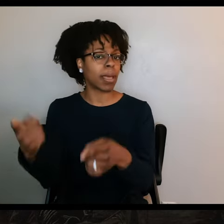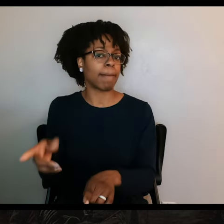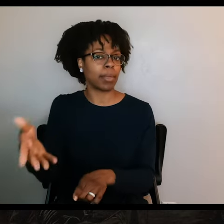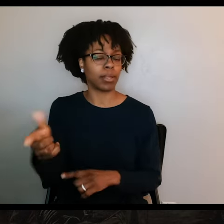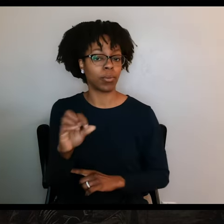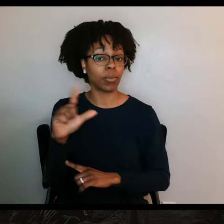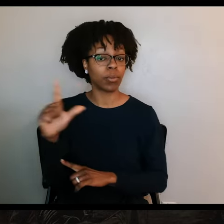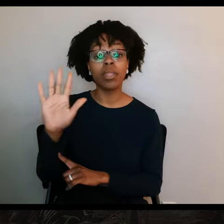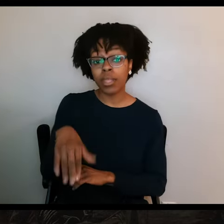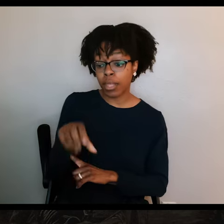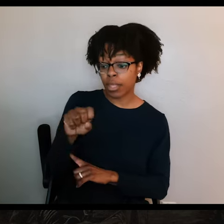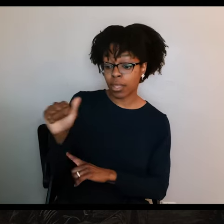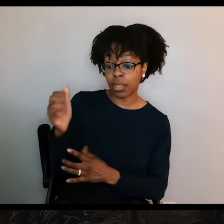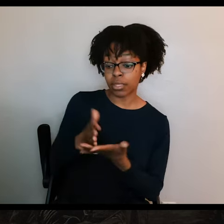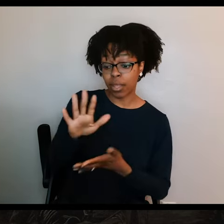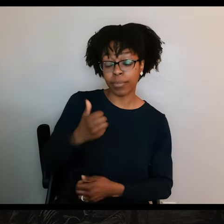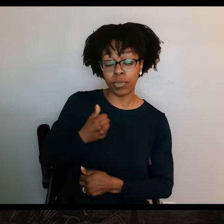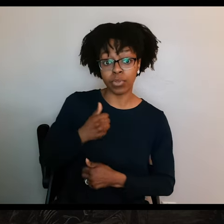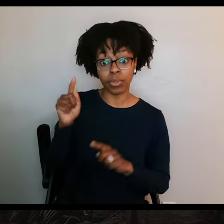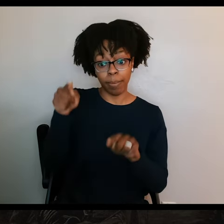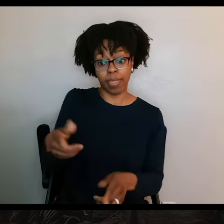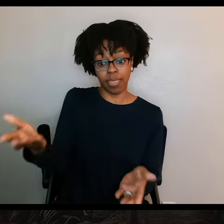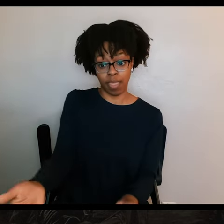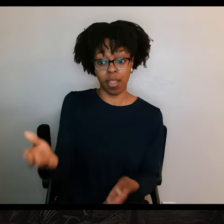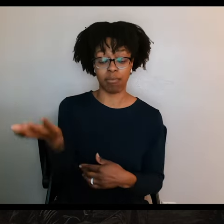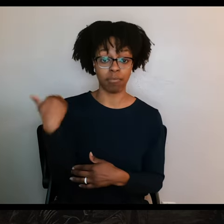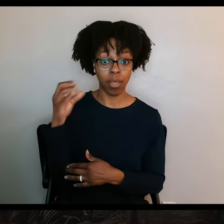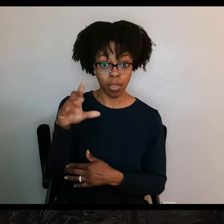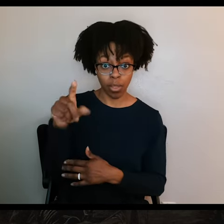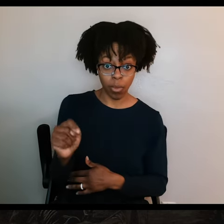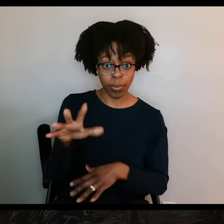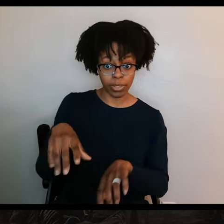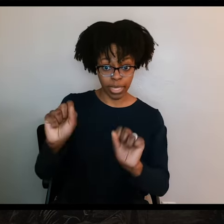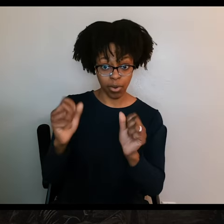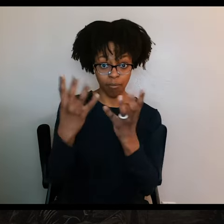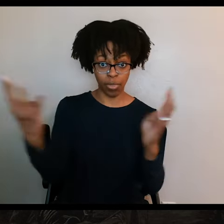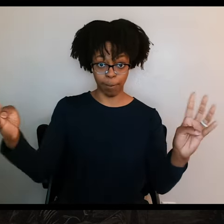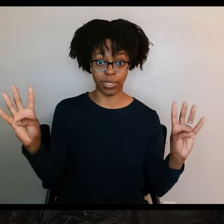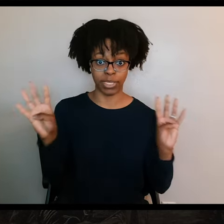had been in Goliad, back in September, and taken over the Presidio and the town, leading to clashes with some local Texans.